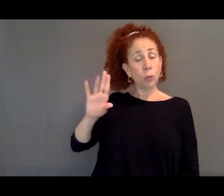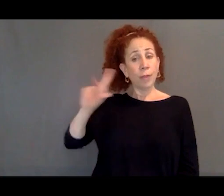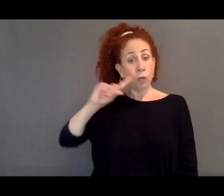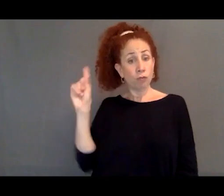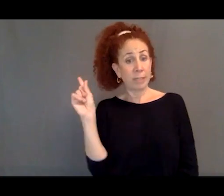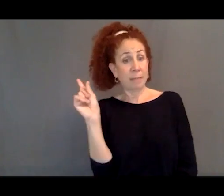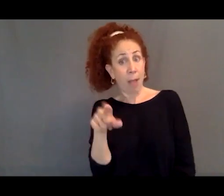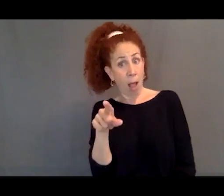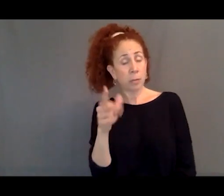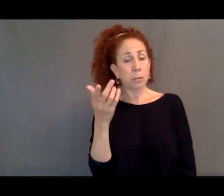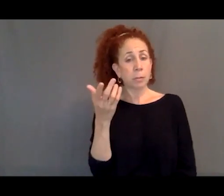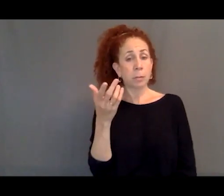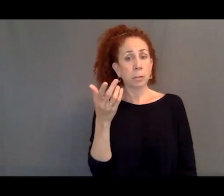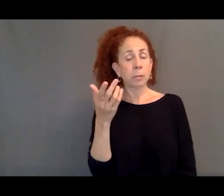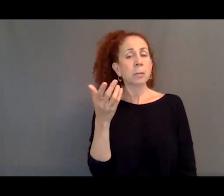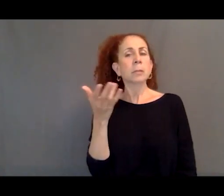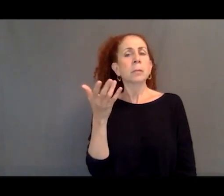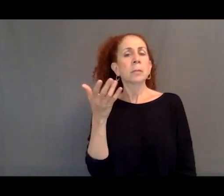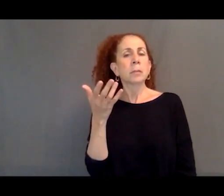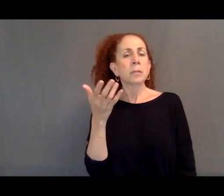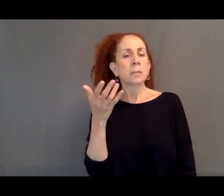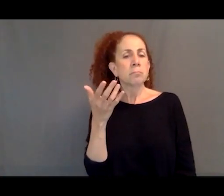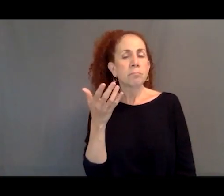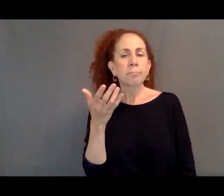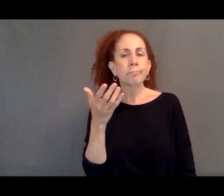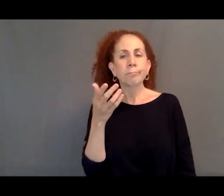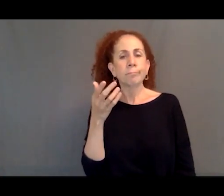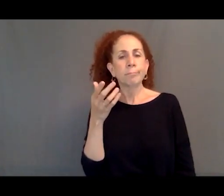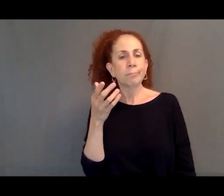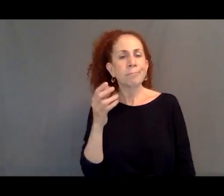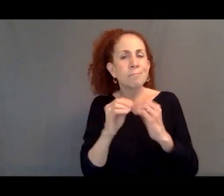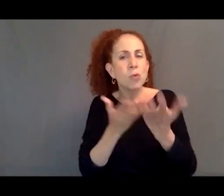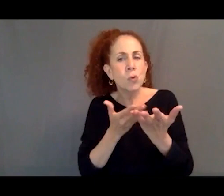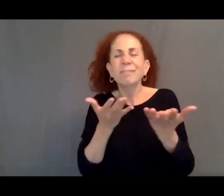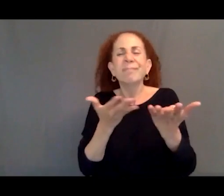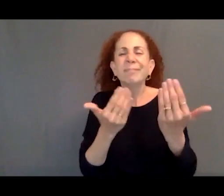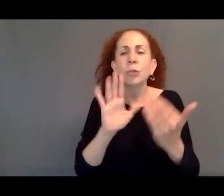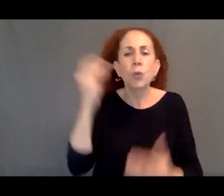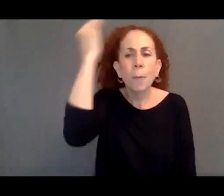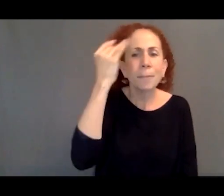by addressing like more-- yeah. What do you think about the EU's response